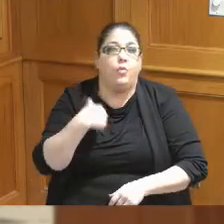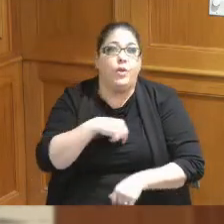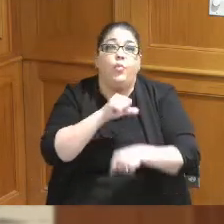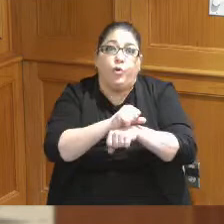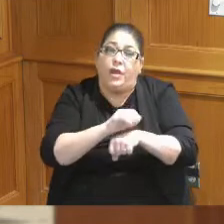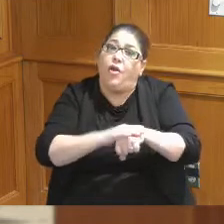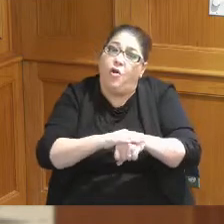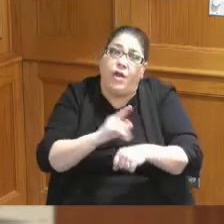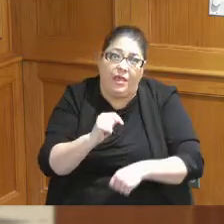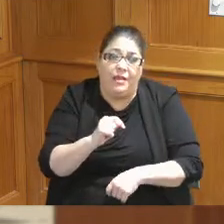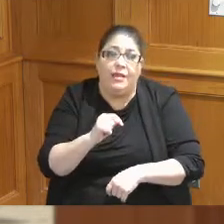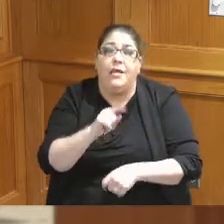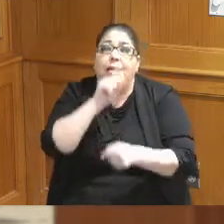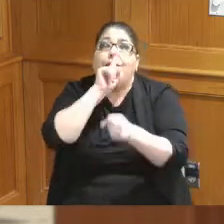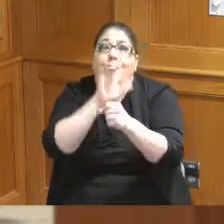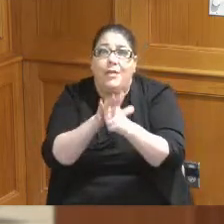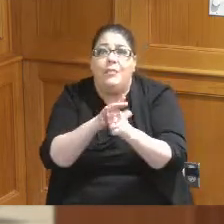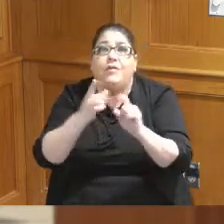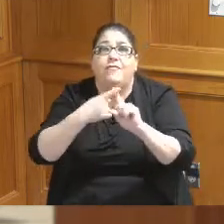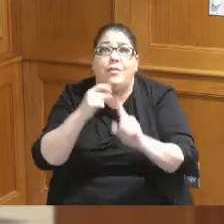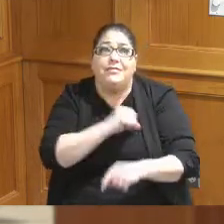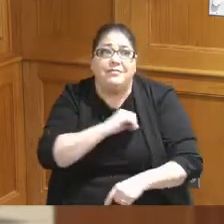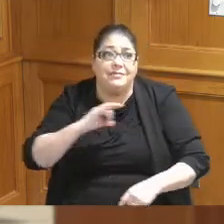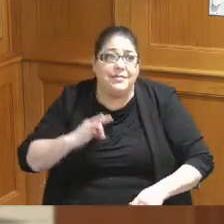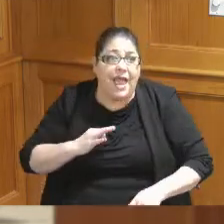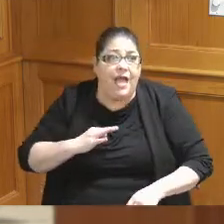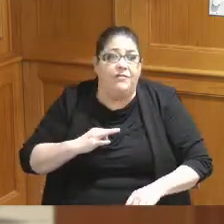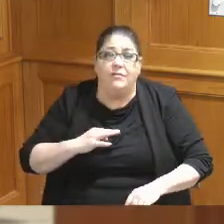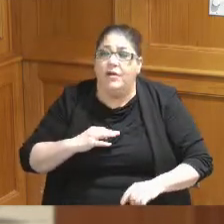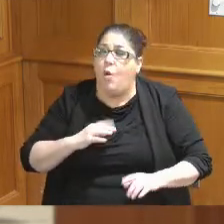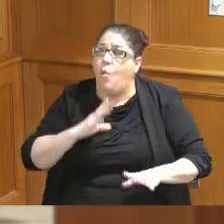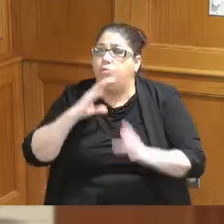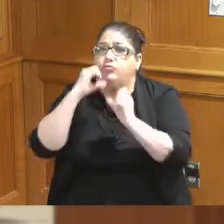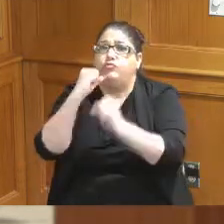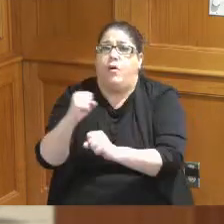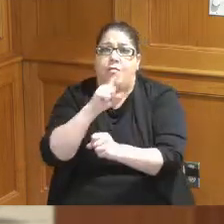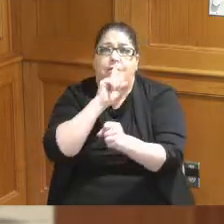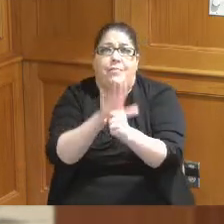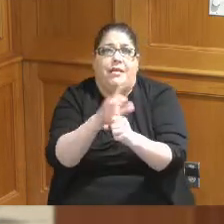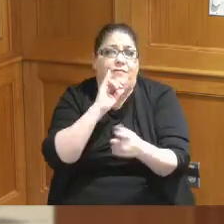we have a commitment from the staff couldn't be better that we're working with in conjunction the